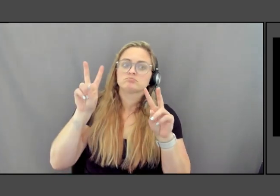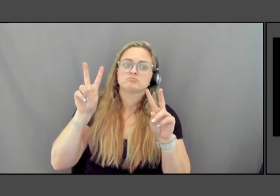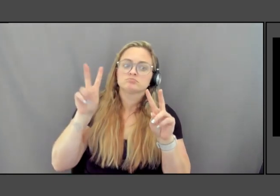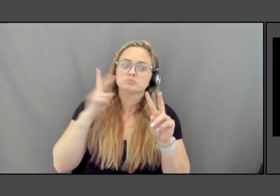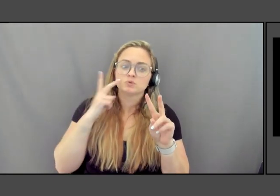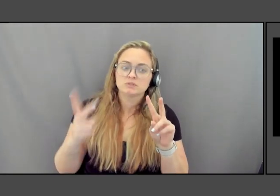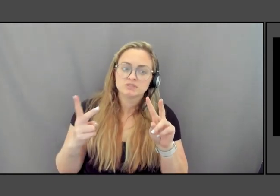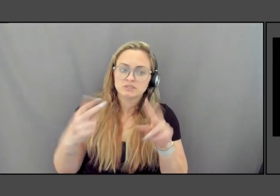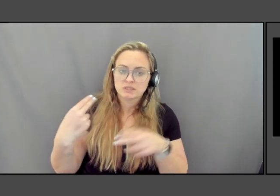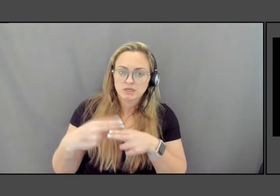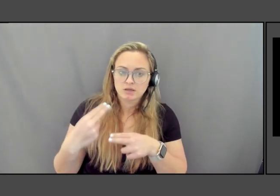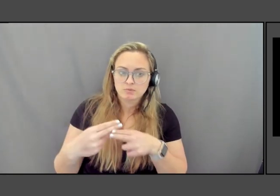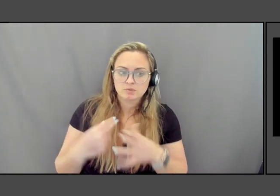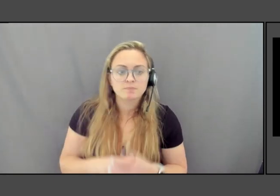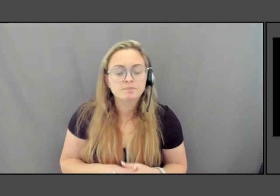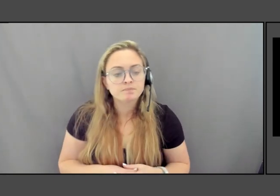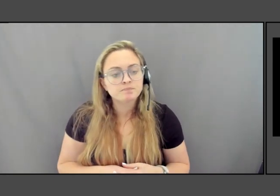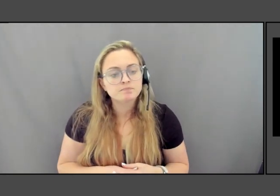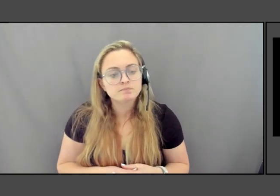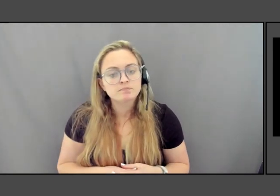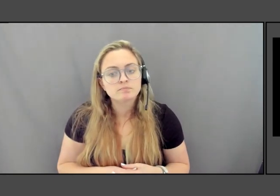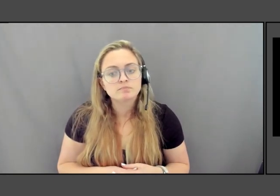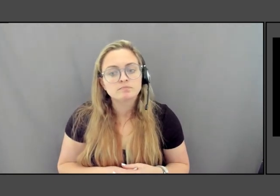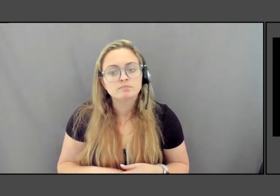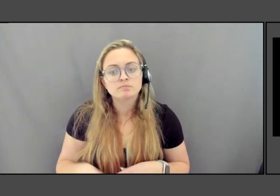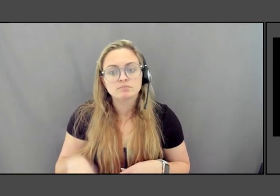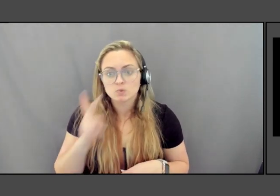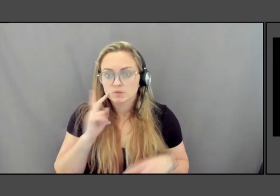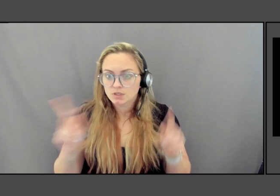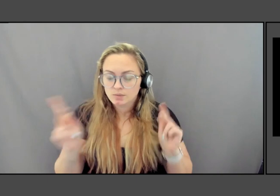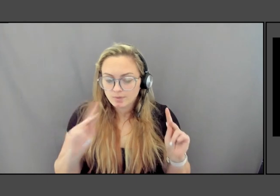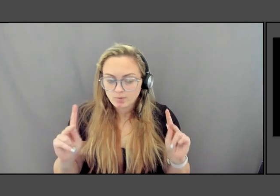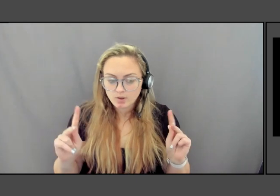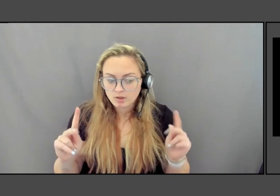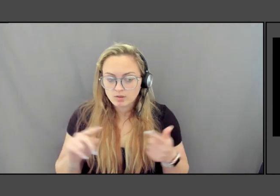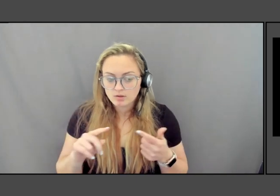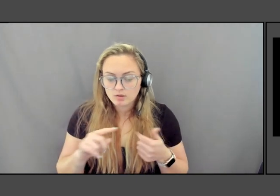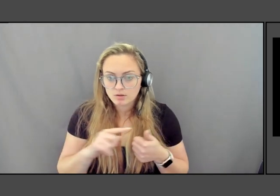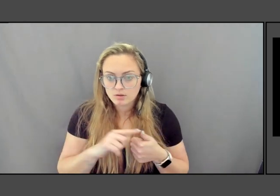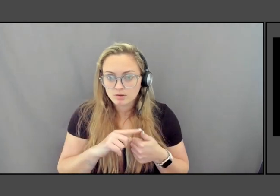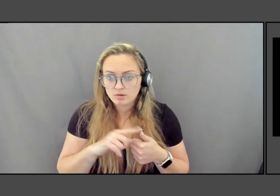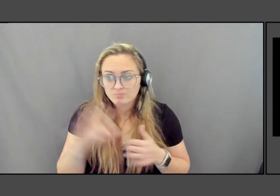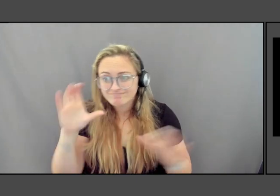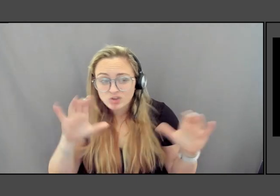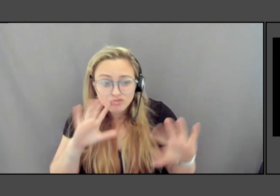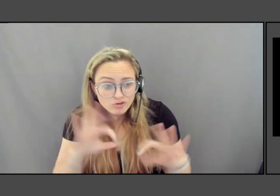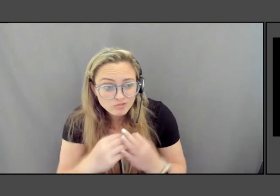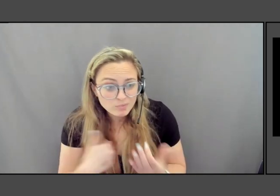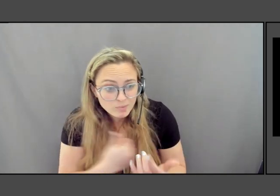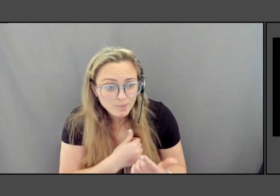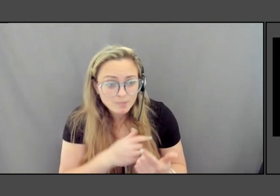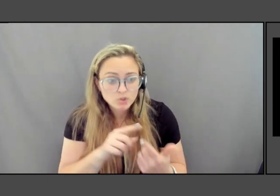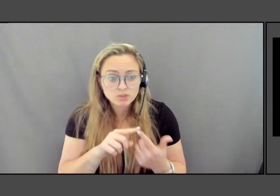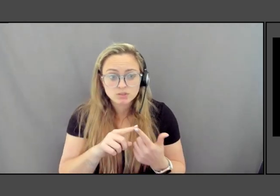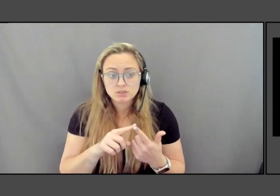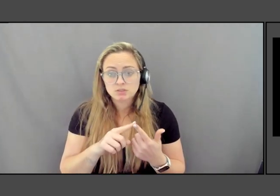and to see folks either finding family members or saying, that's my mother's county.